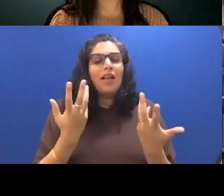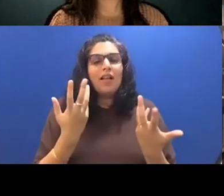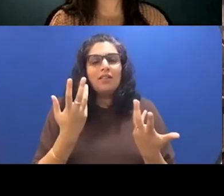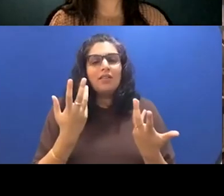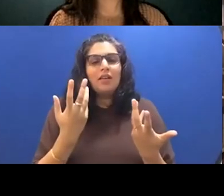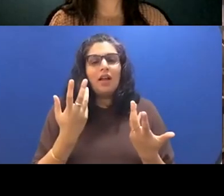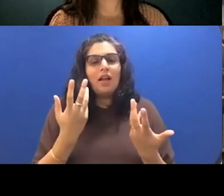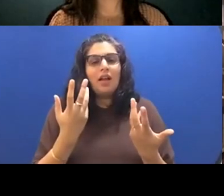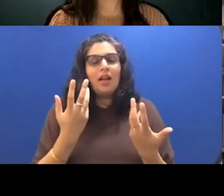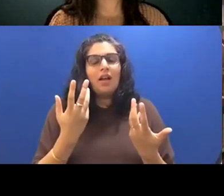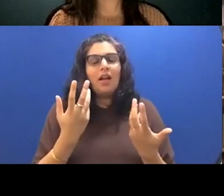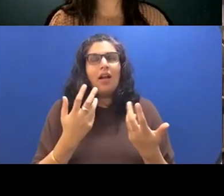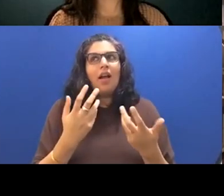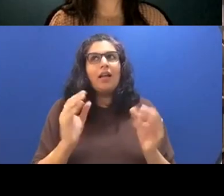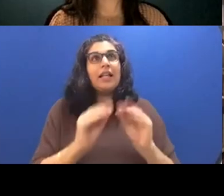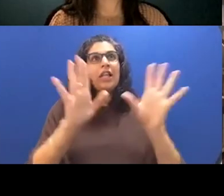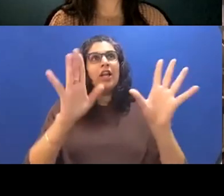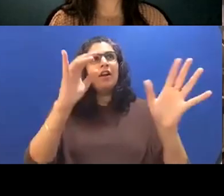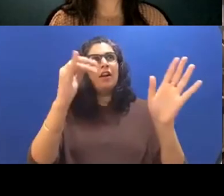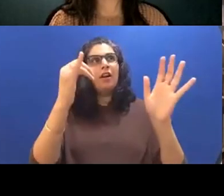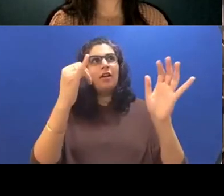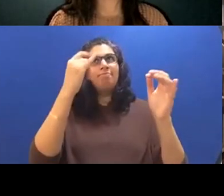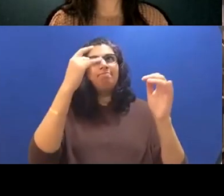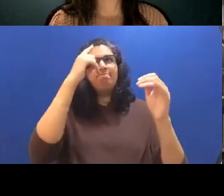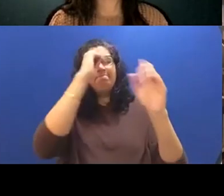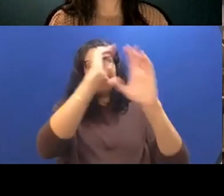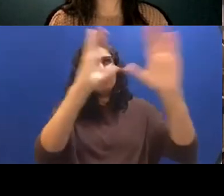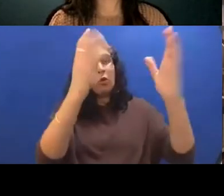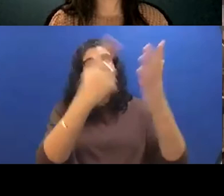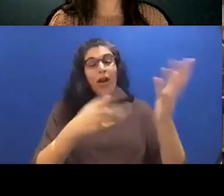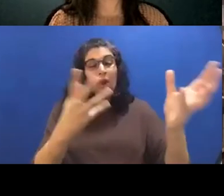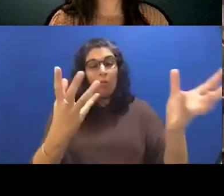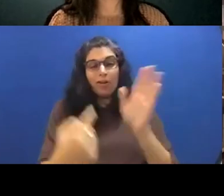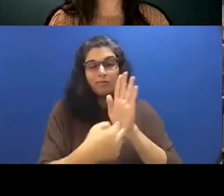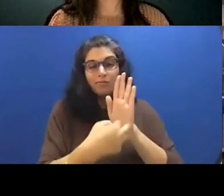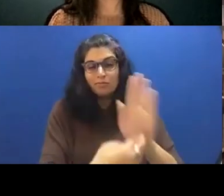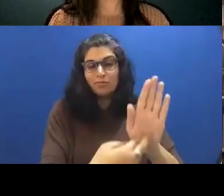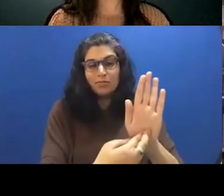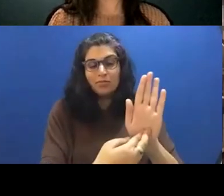of what I wanted it to represent. And I saw it at the time as kind of like a crescendo